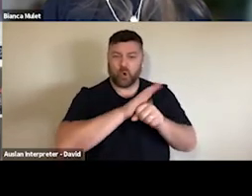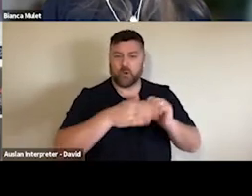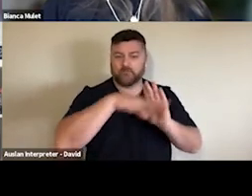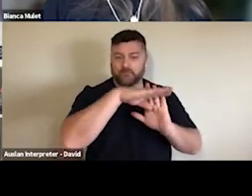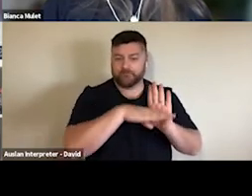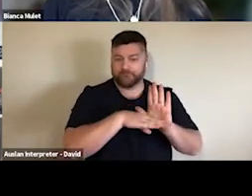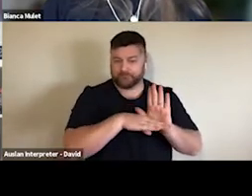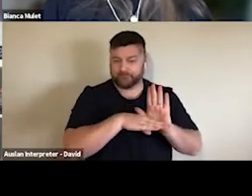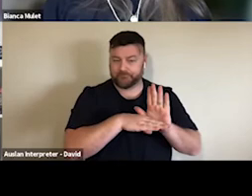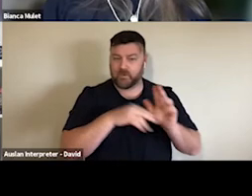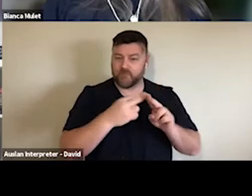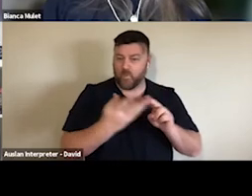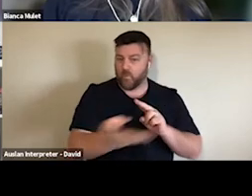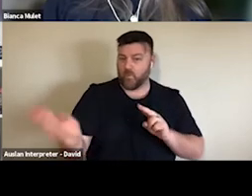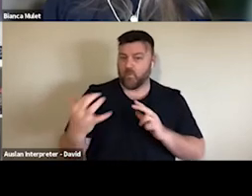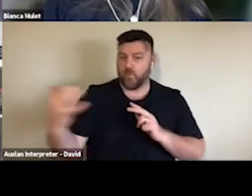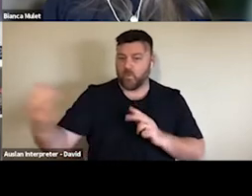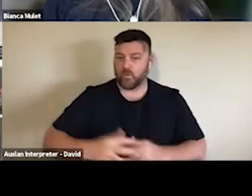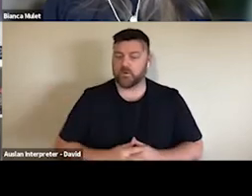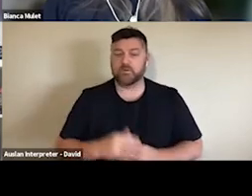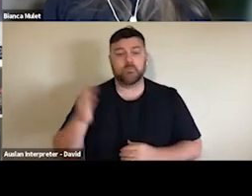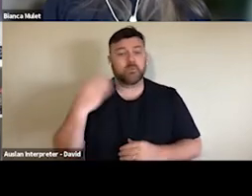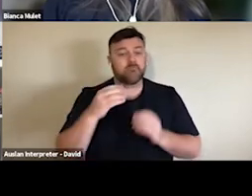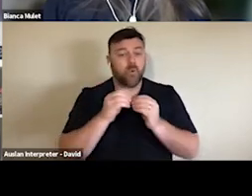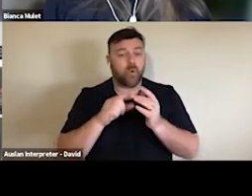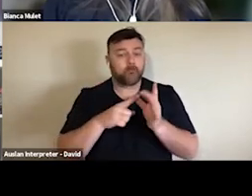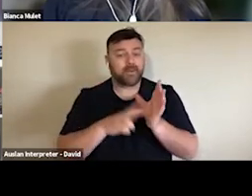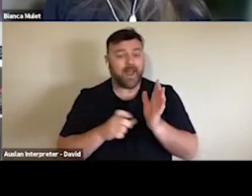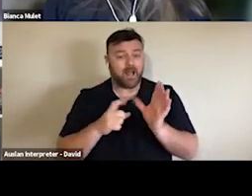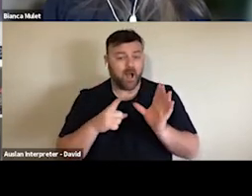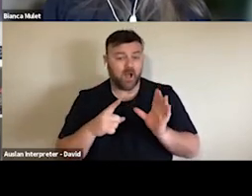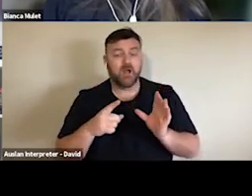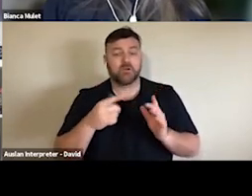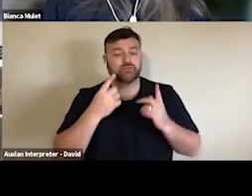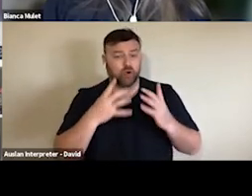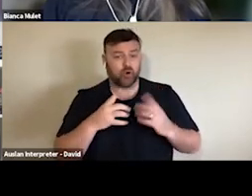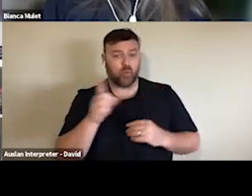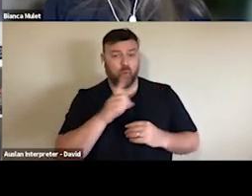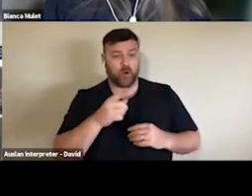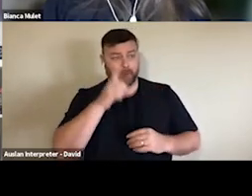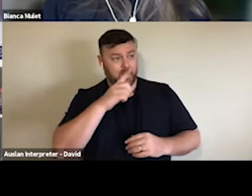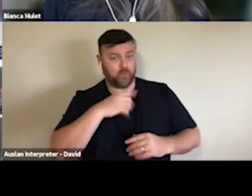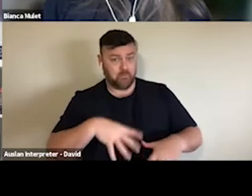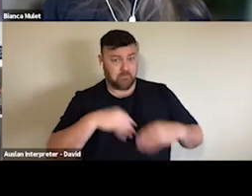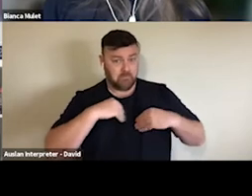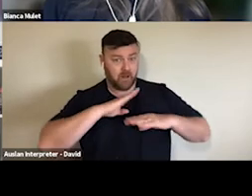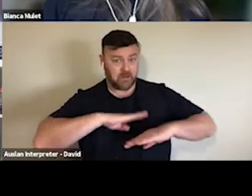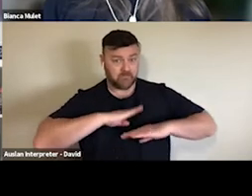been really quite successful. Darwin Aboriginal Art Fair, for example, went online in August and achieved huge sales and national as well as international reach.